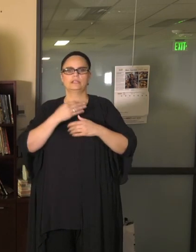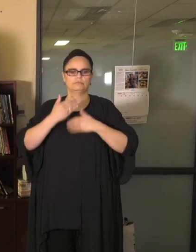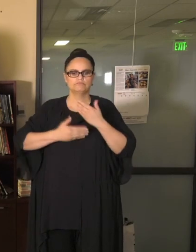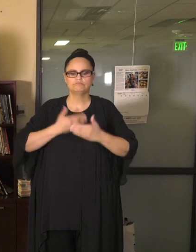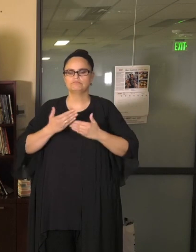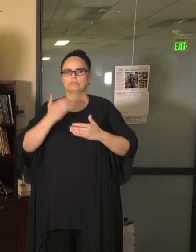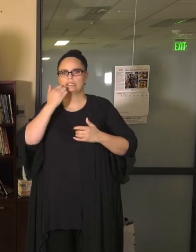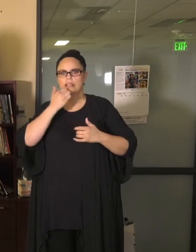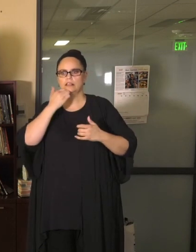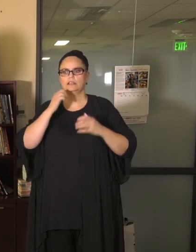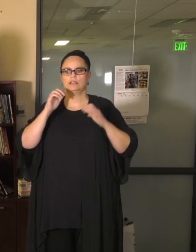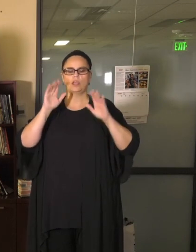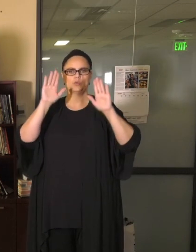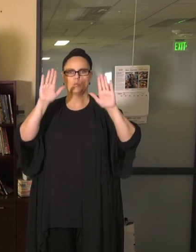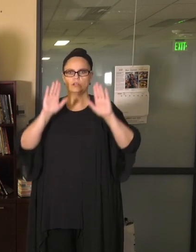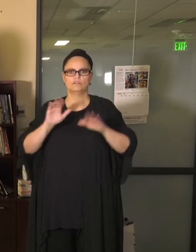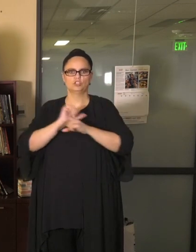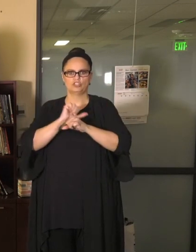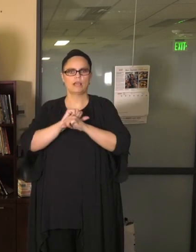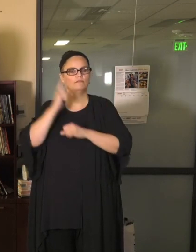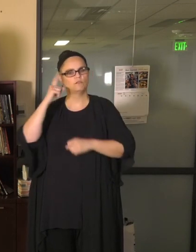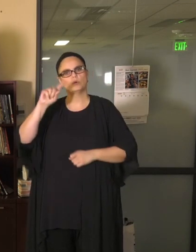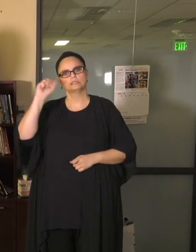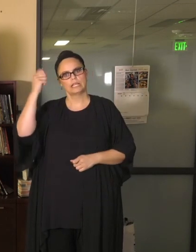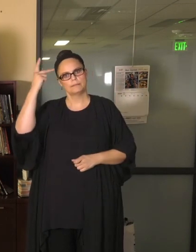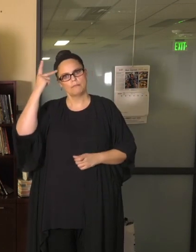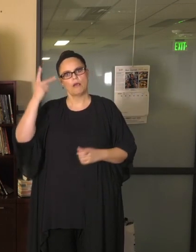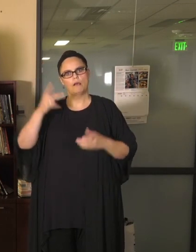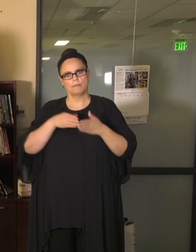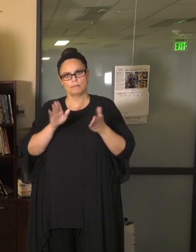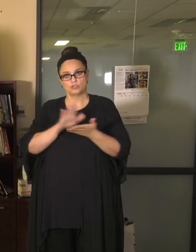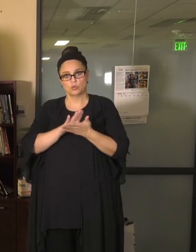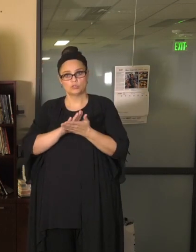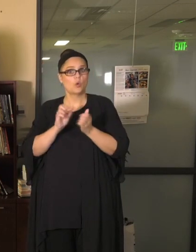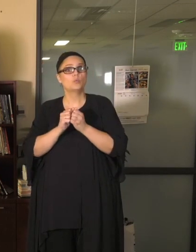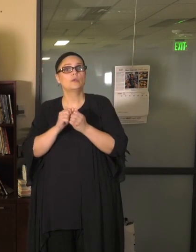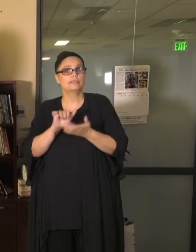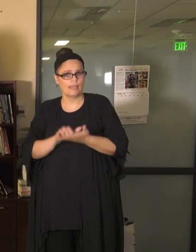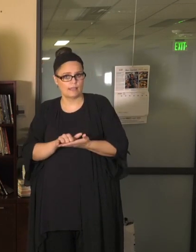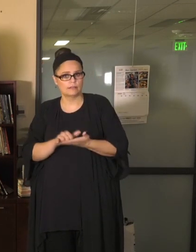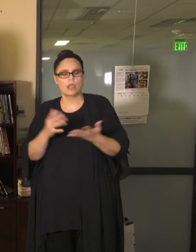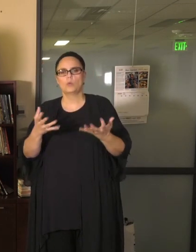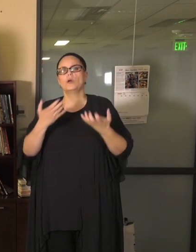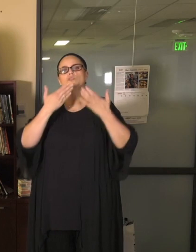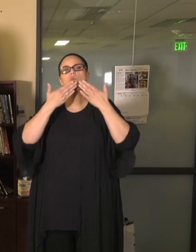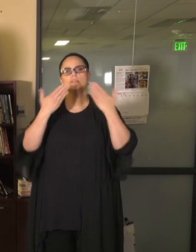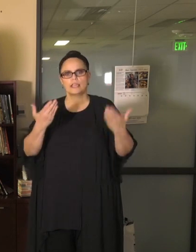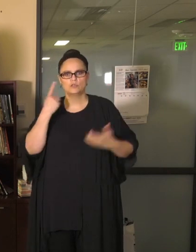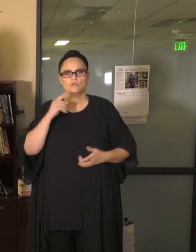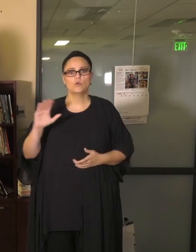schools does for everyone. So with that, I want to thank you for your time. We will be